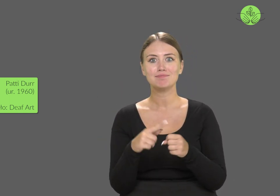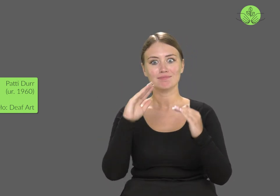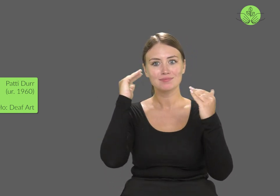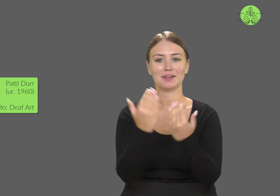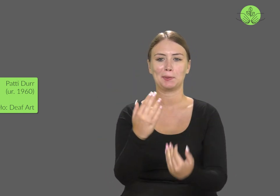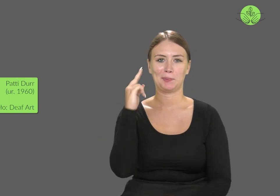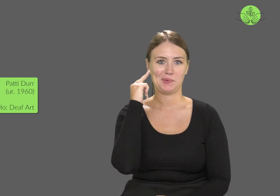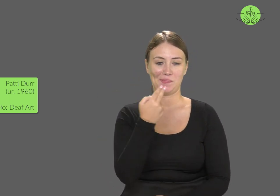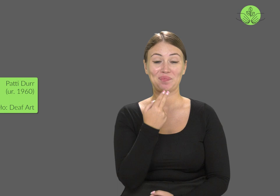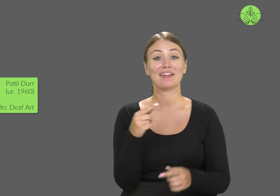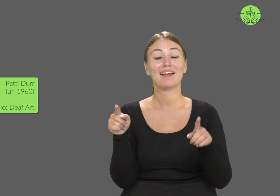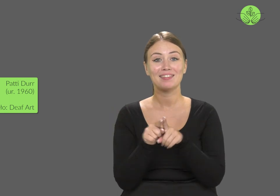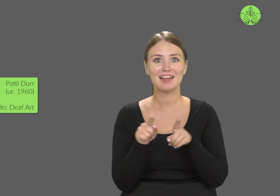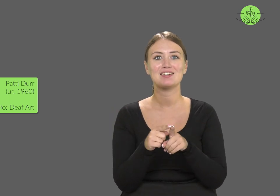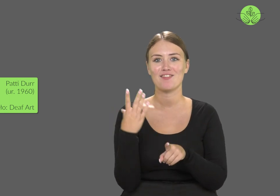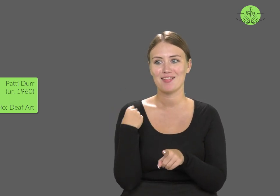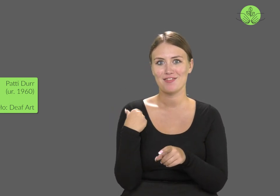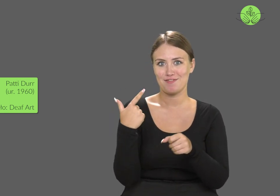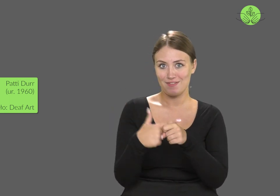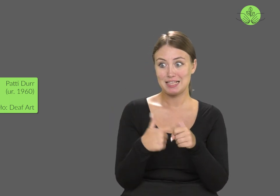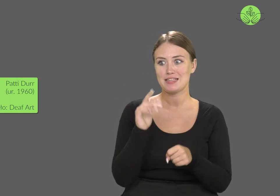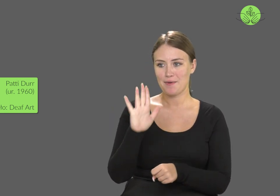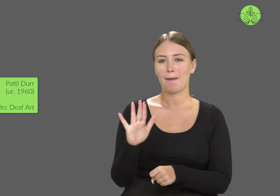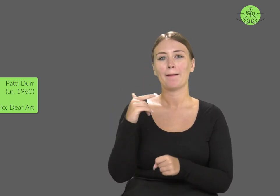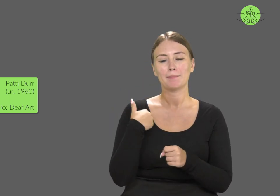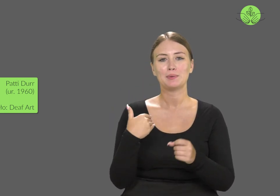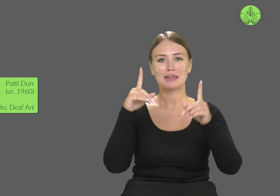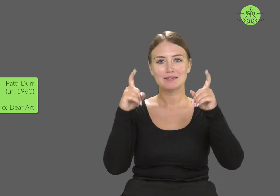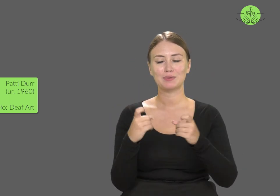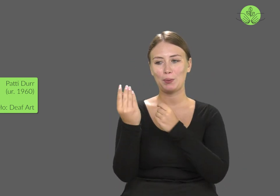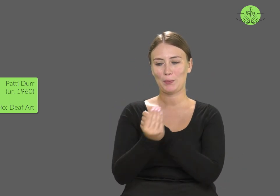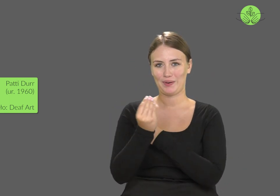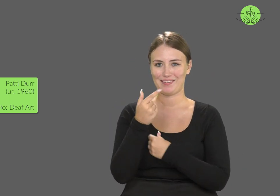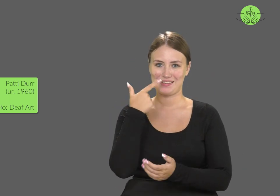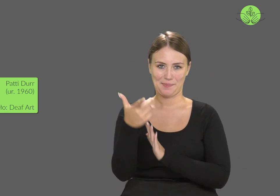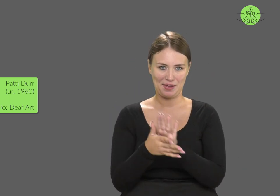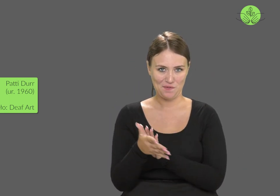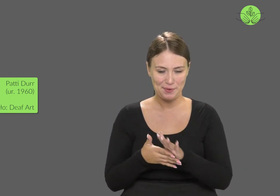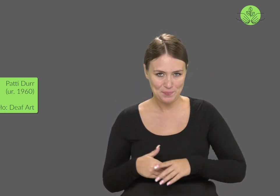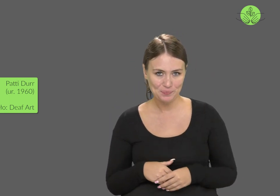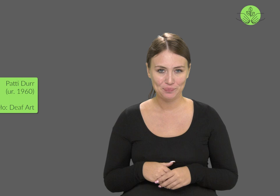and that's when she began to learn sign language.